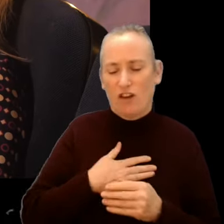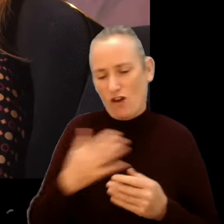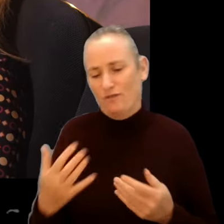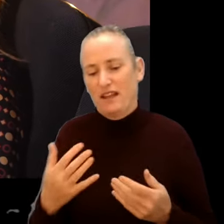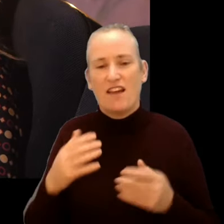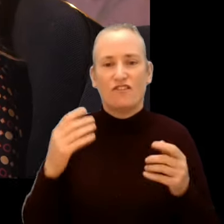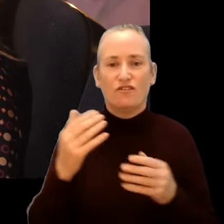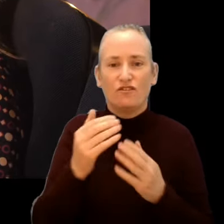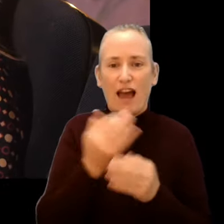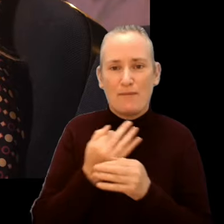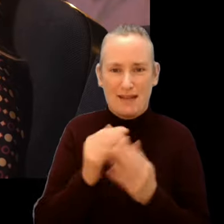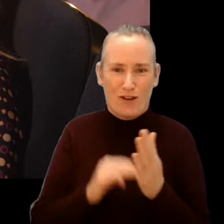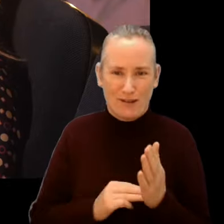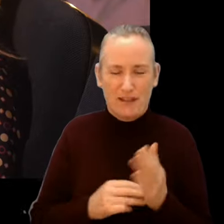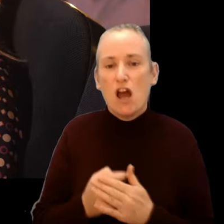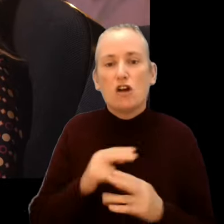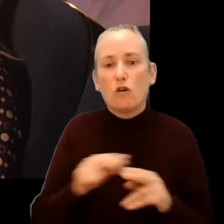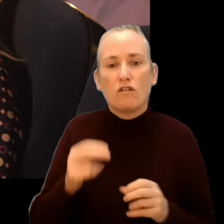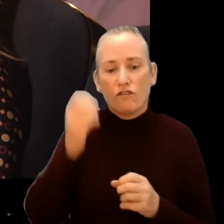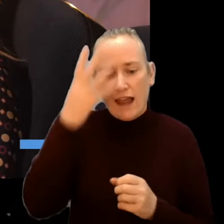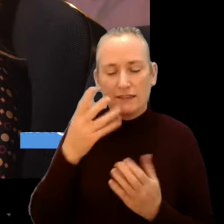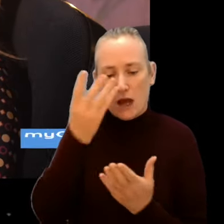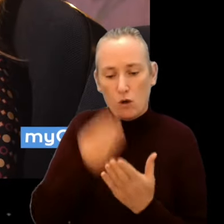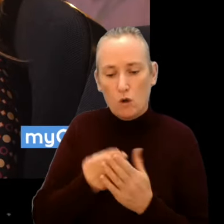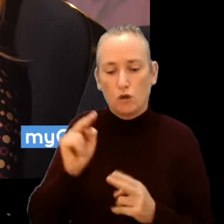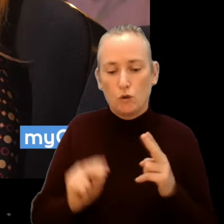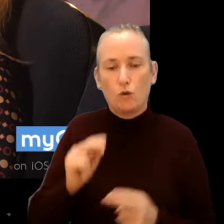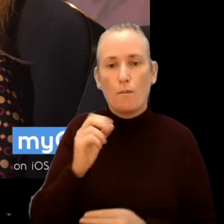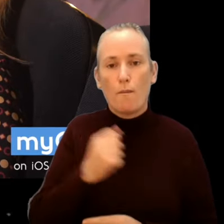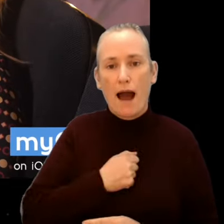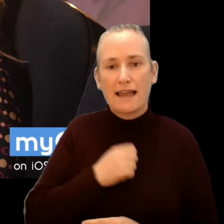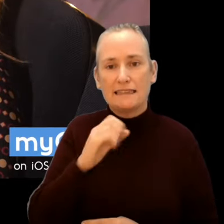Don’t forget to download the new myCIFF app for the easiest way to explore the programme,